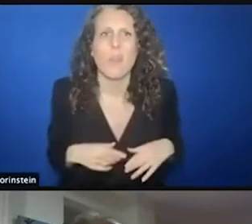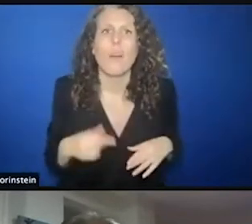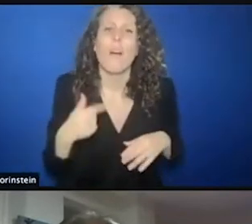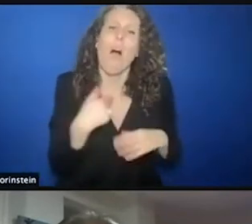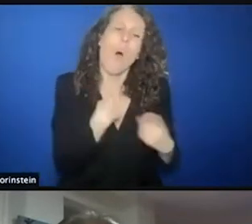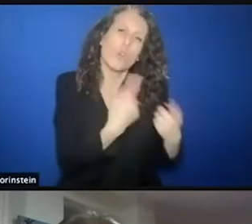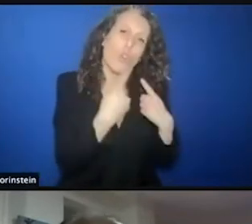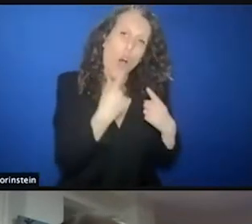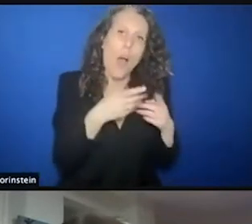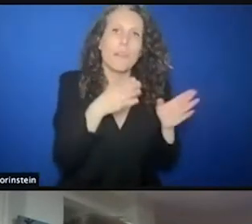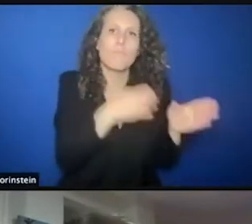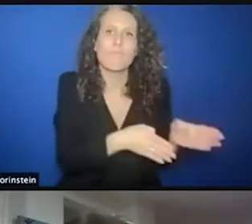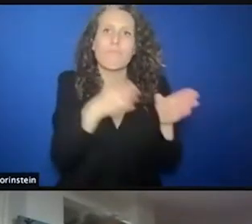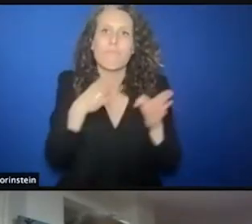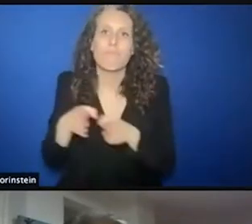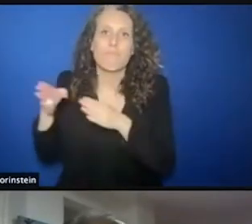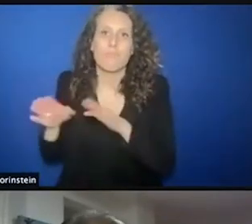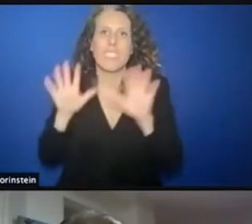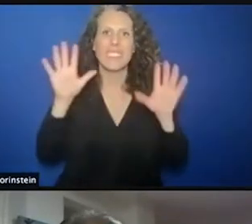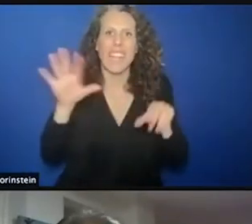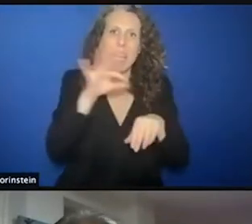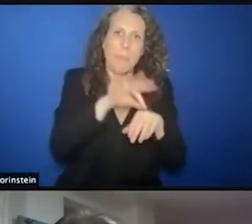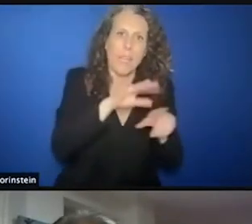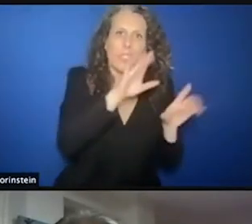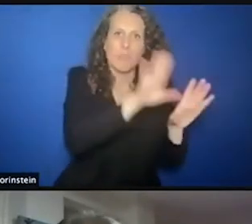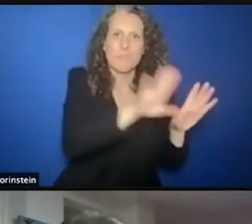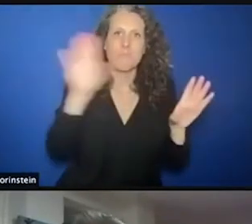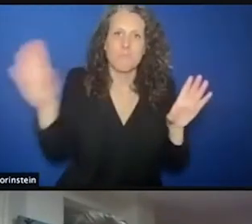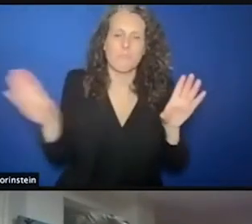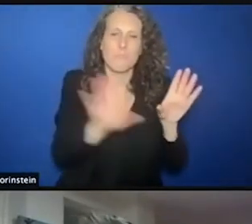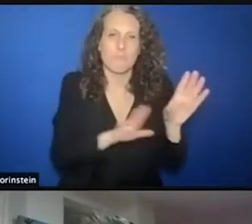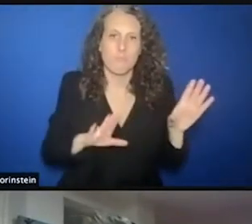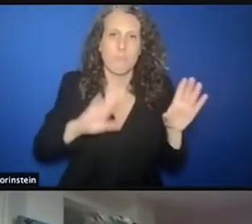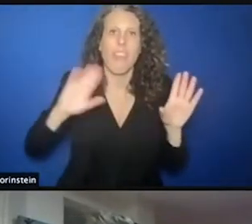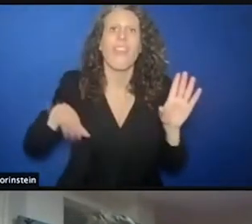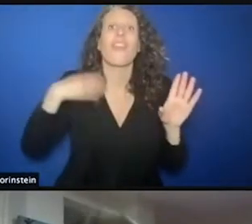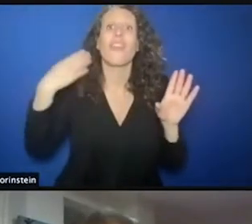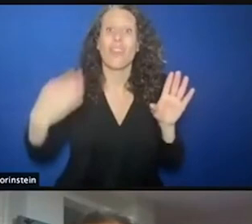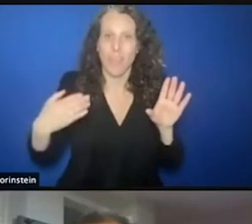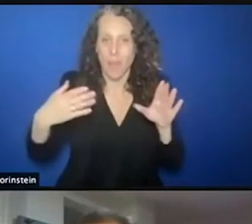and we'll open it up to interventions and questions from the floor. Jan, I would like to